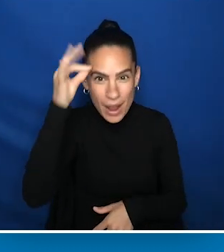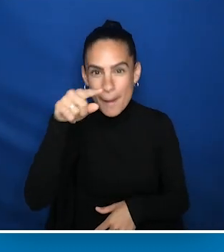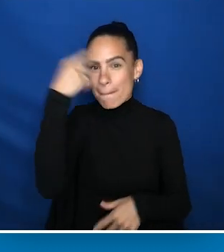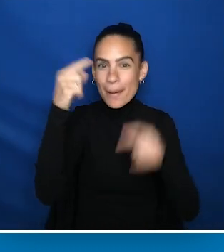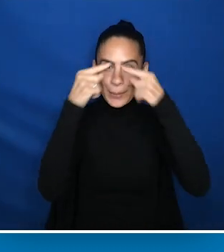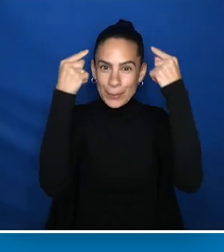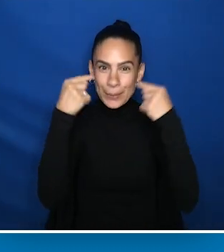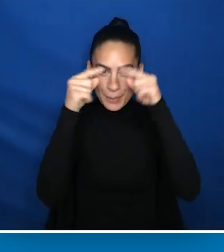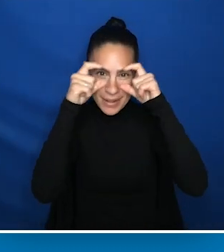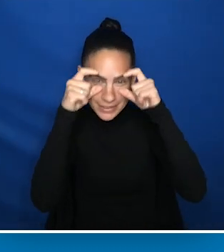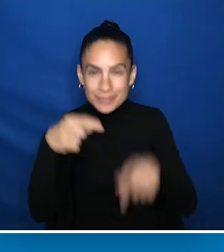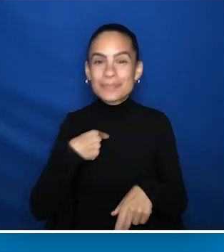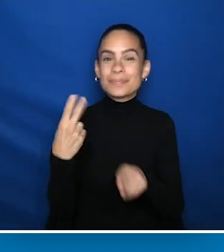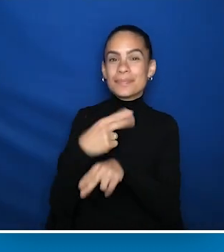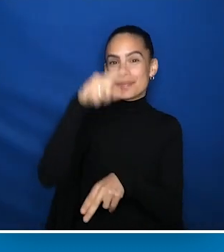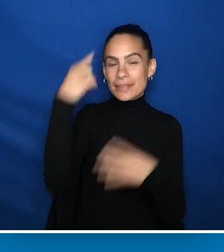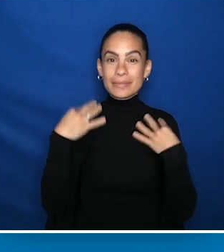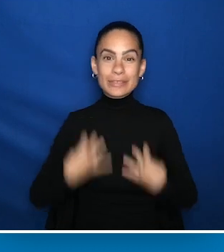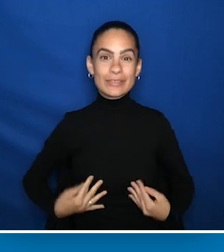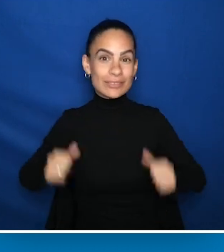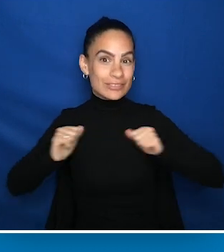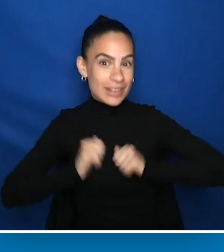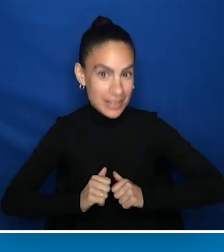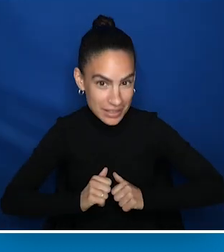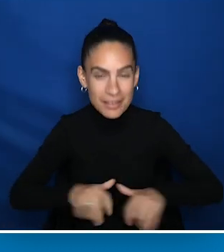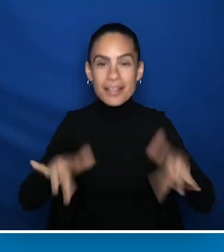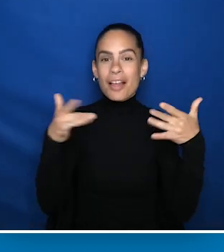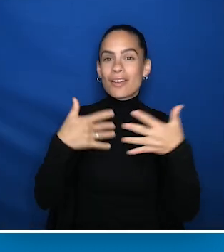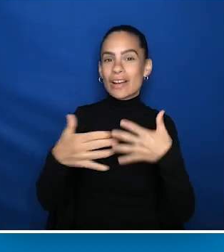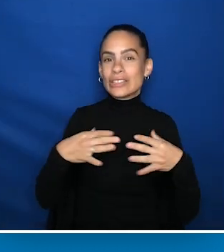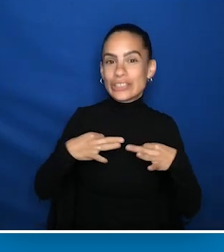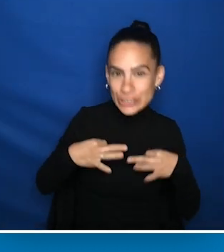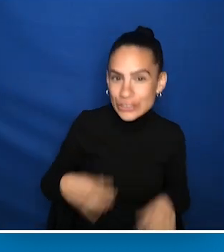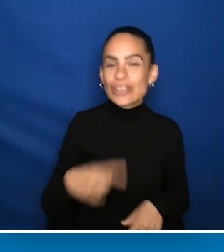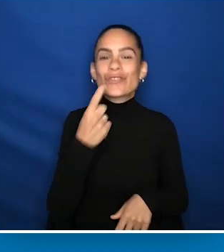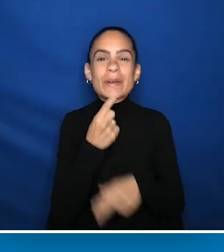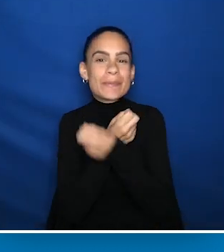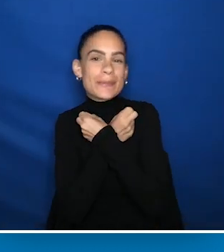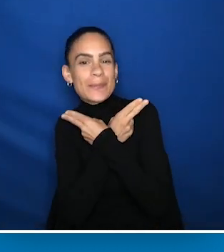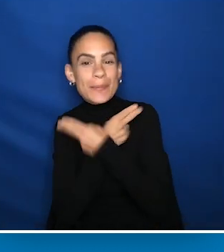and I'm wearing a black pinstripe suit jacket with a light gray shirt and a red paisley bow tie.